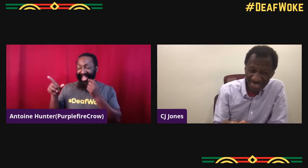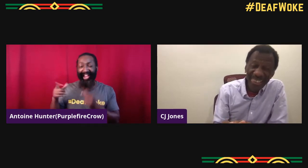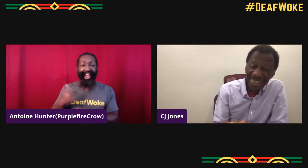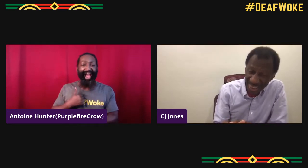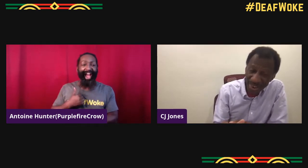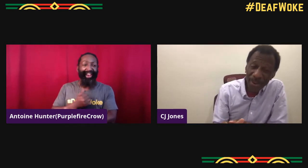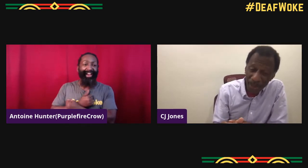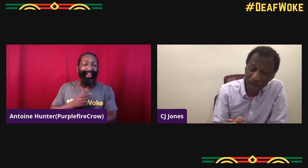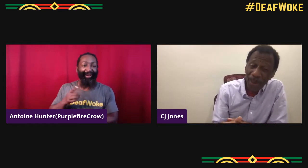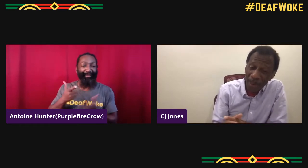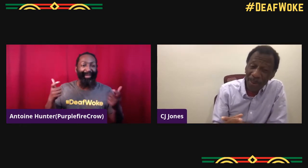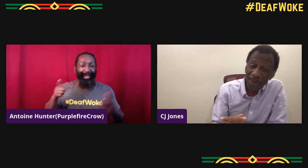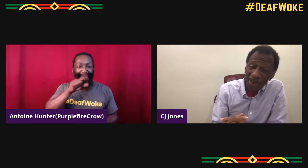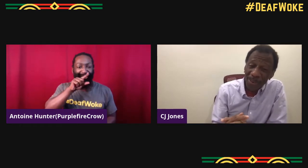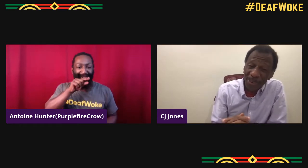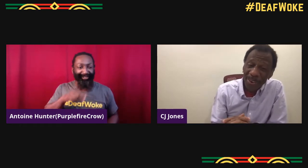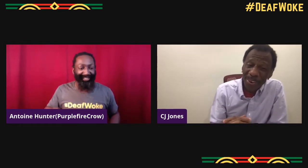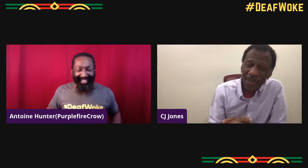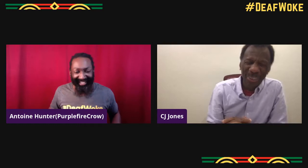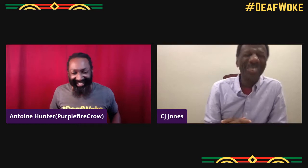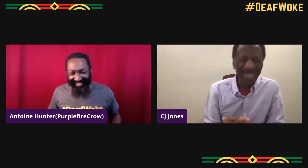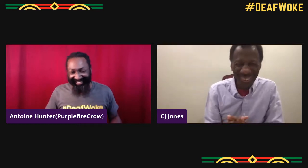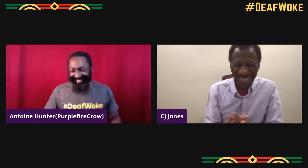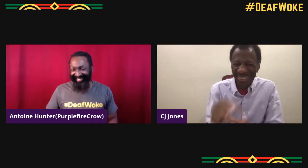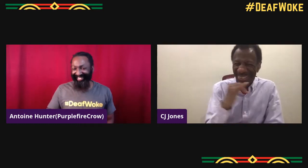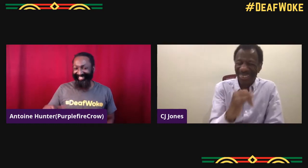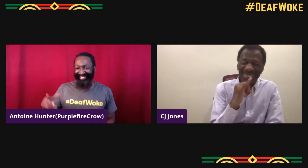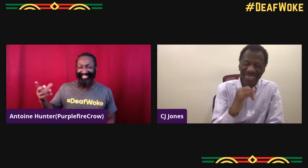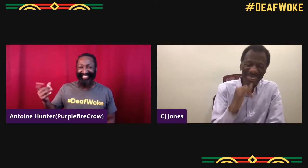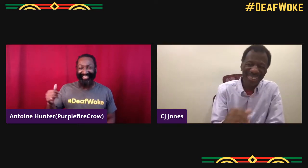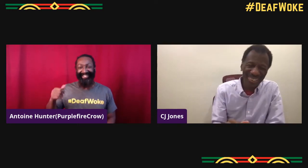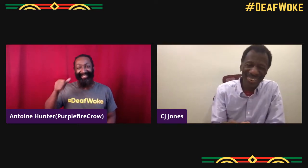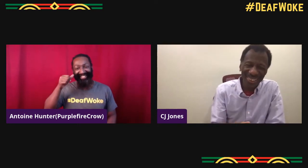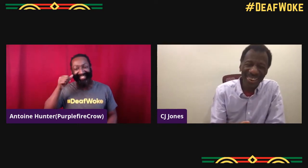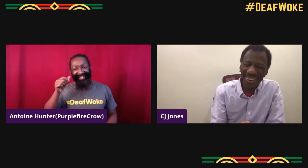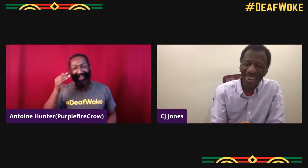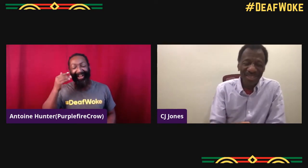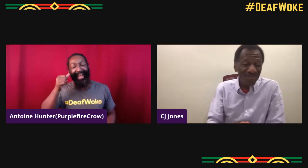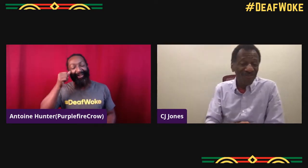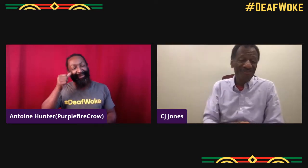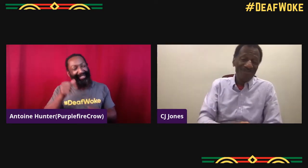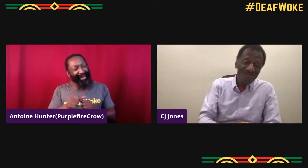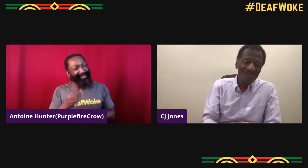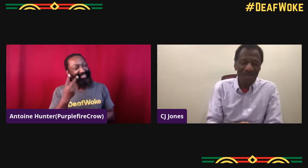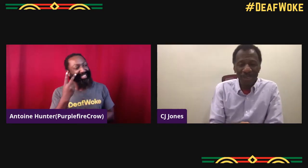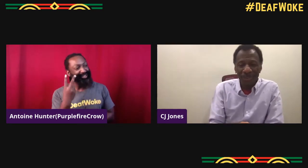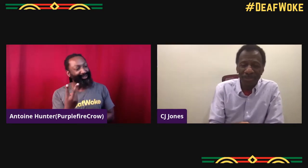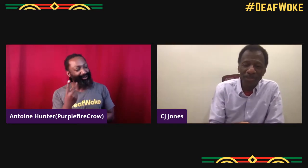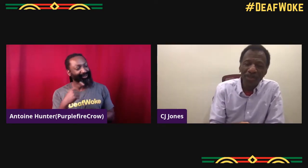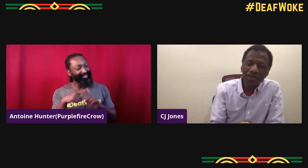Back to the streets I love Big Bird, best of all on "Sesame Street." Me too.